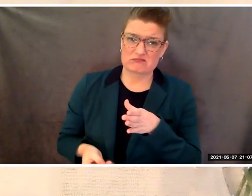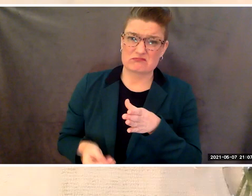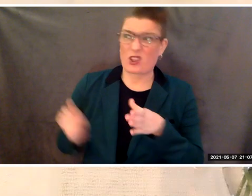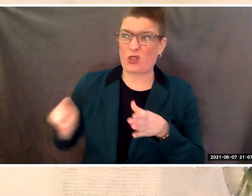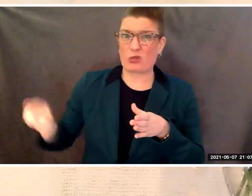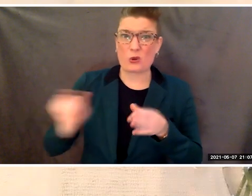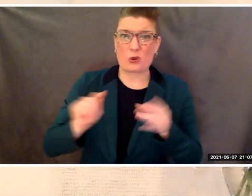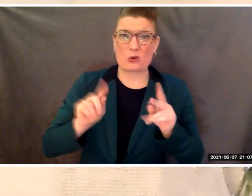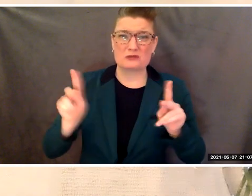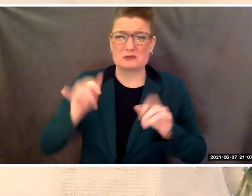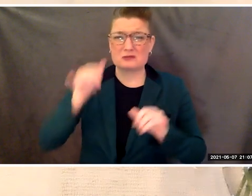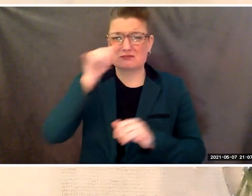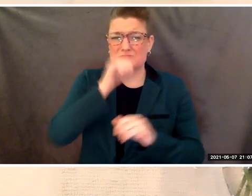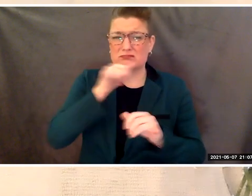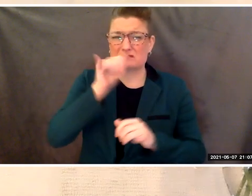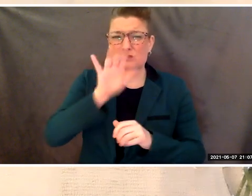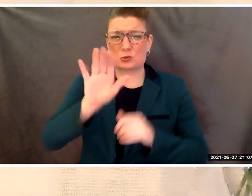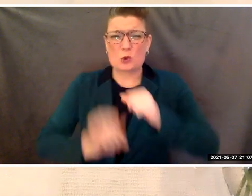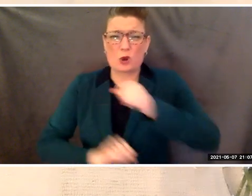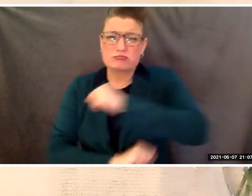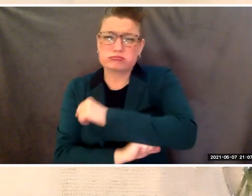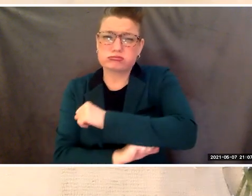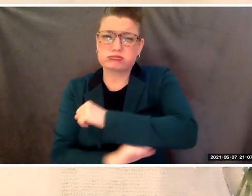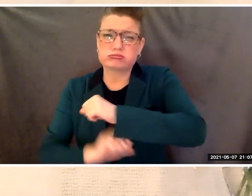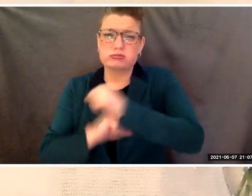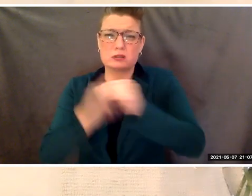and supports throughout your life.